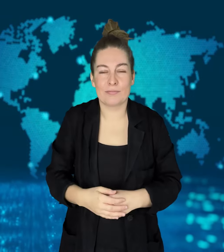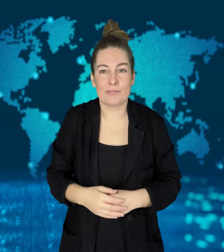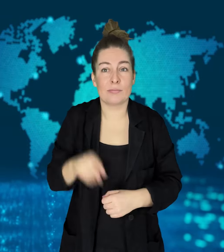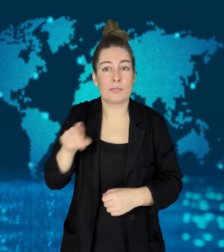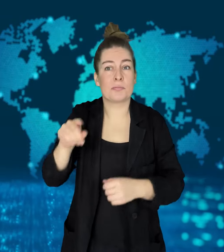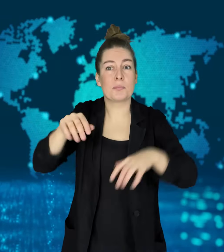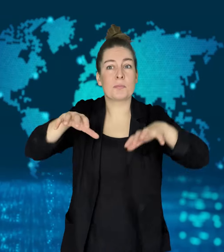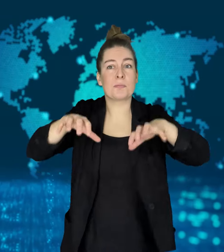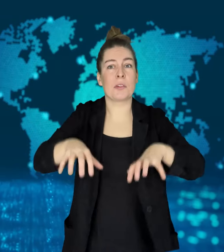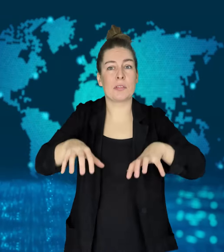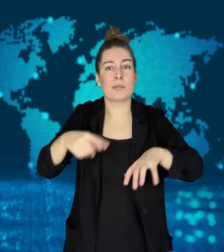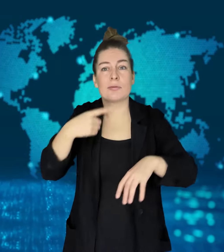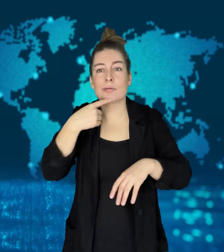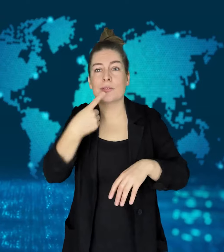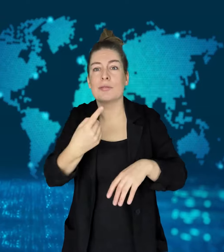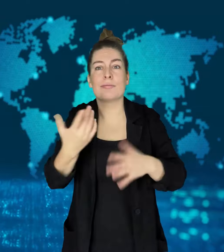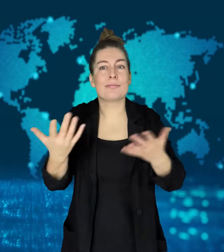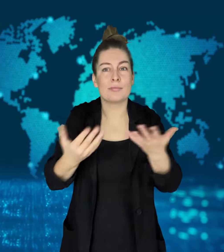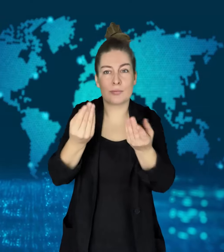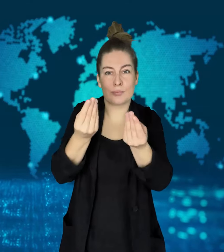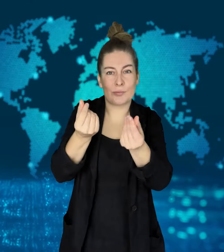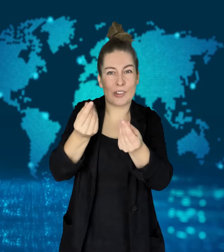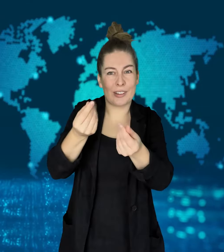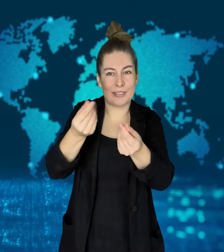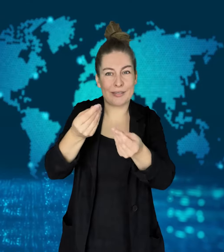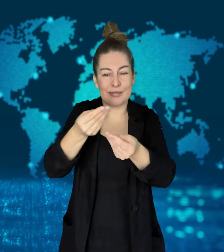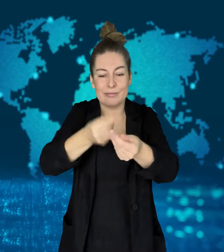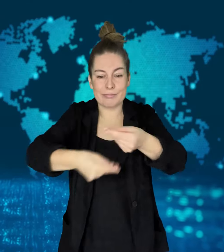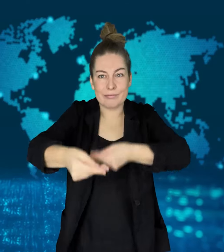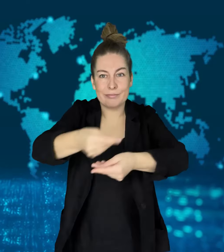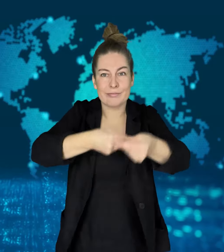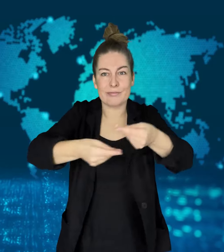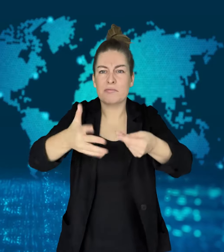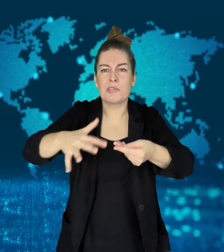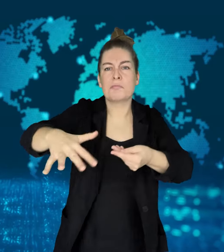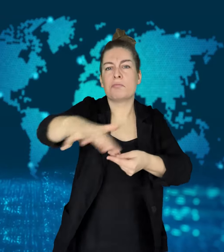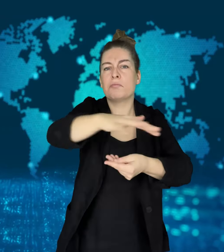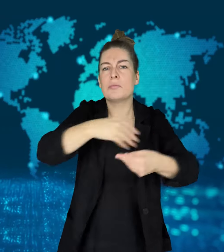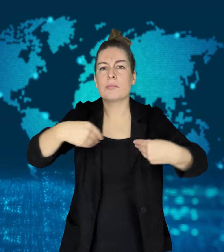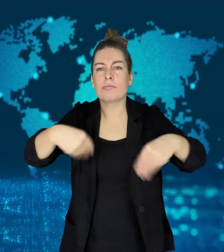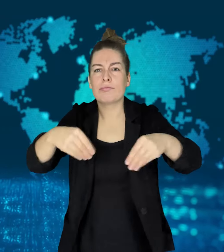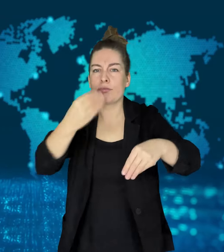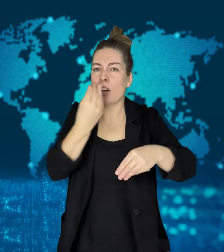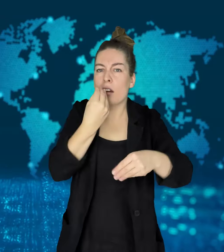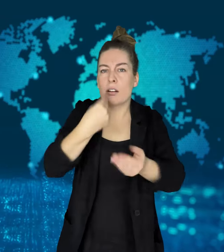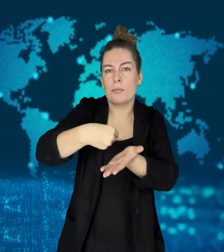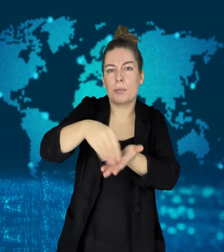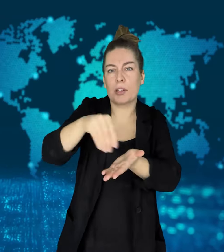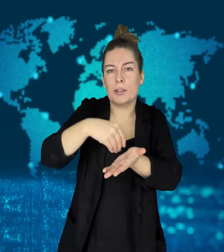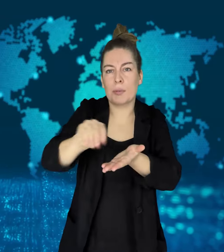and that dogs later try to eat it.